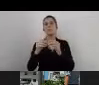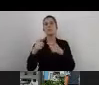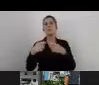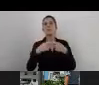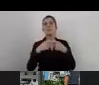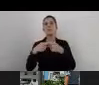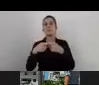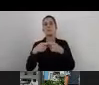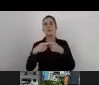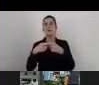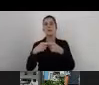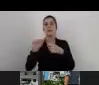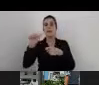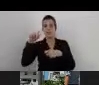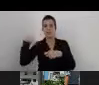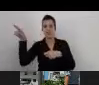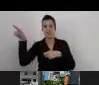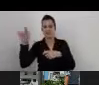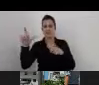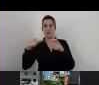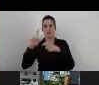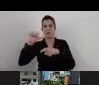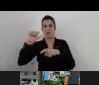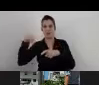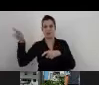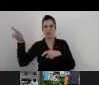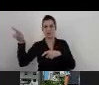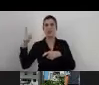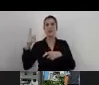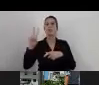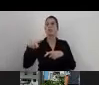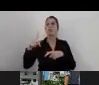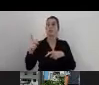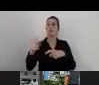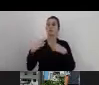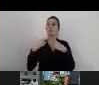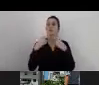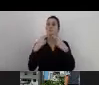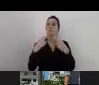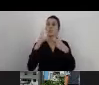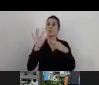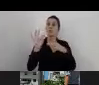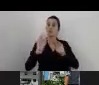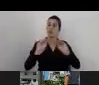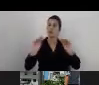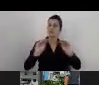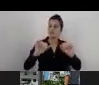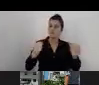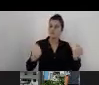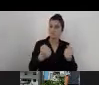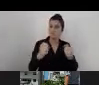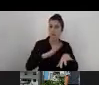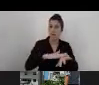Training solutions that I will show on in a few minutes. A Web accessibility technologies and, of course,